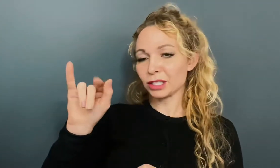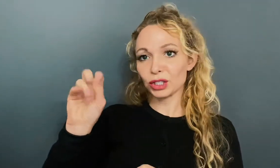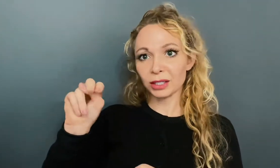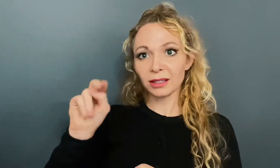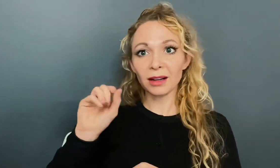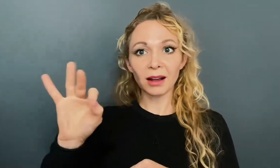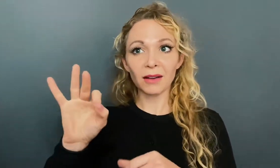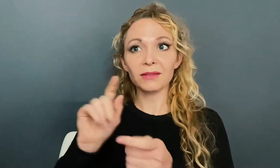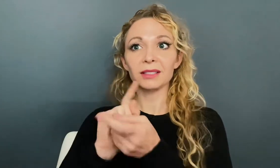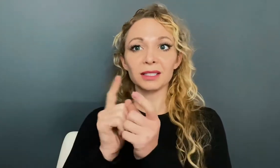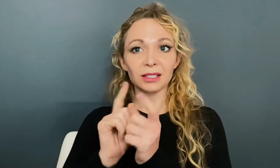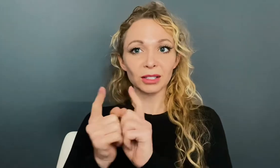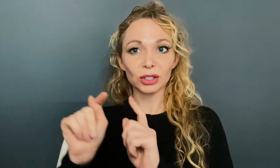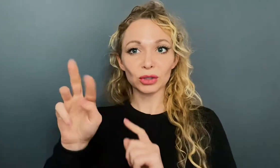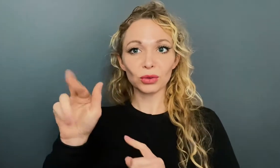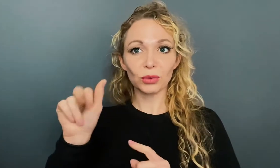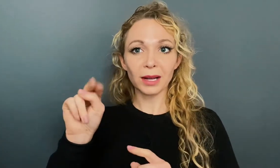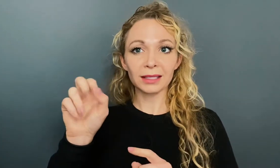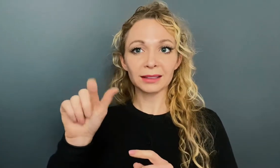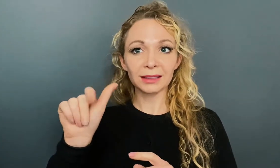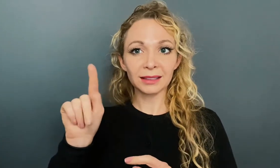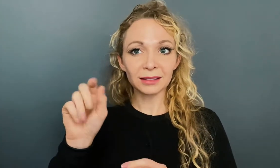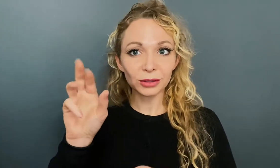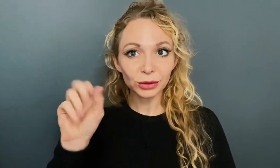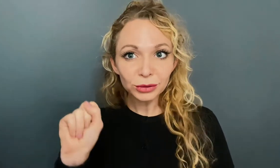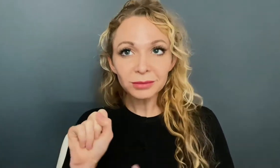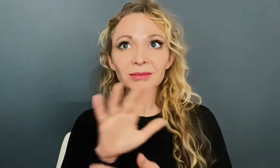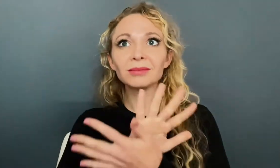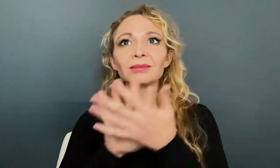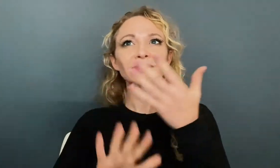of Translators. There are so many out there,